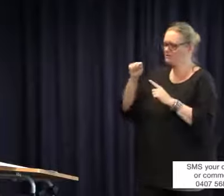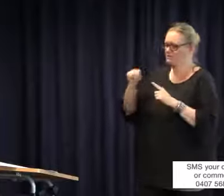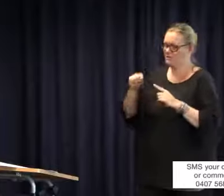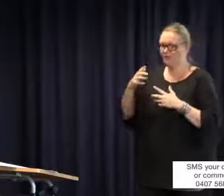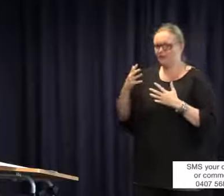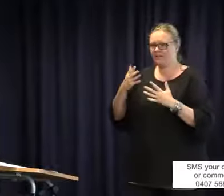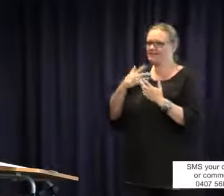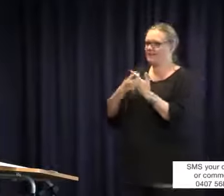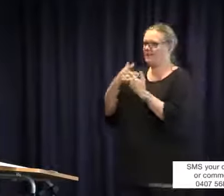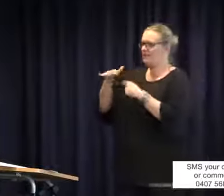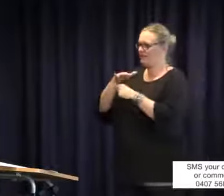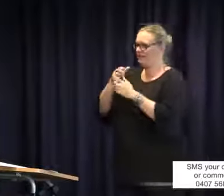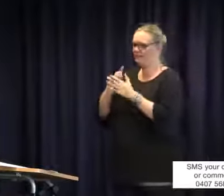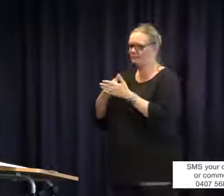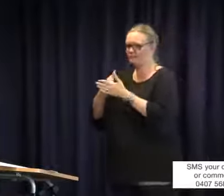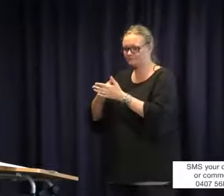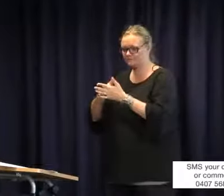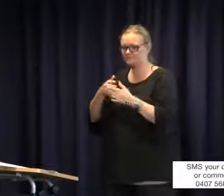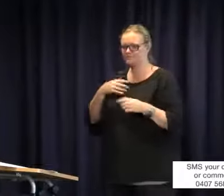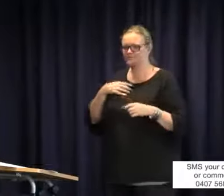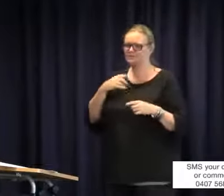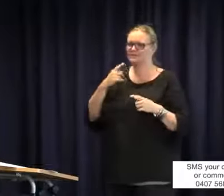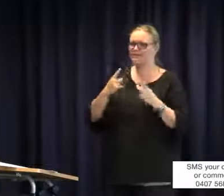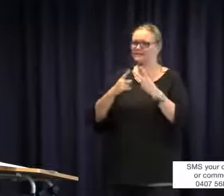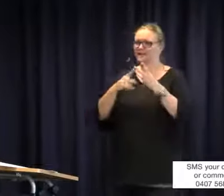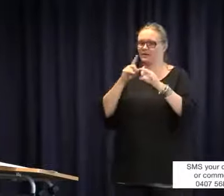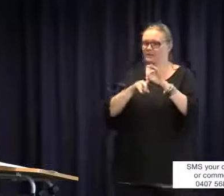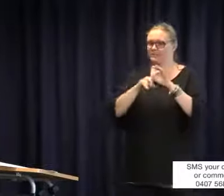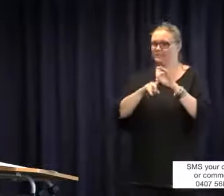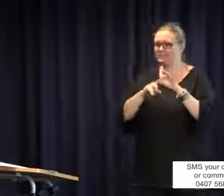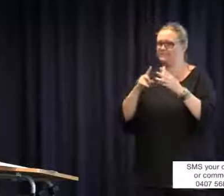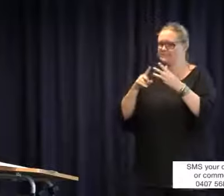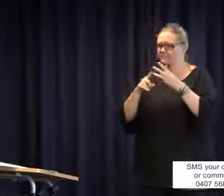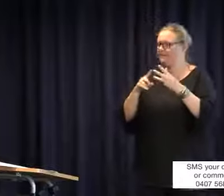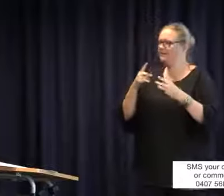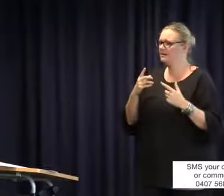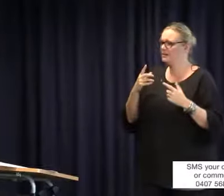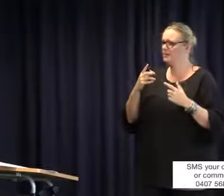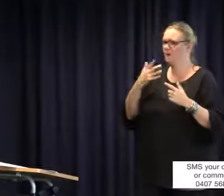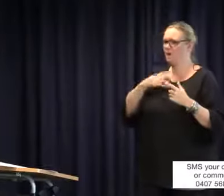This is particular school still had an approach of an oral/aural means of communication and